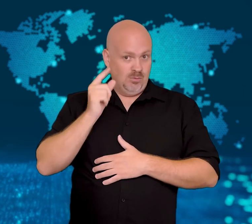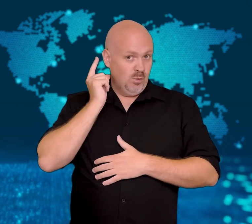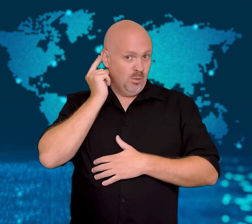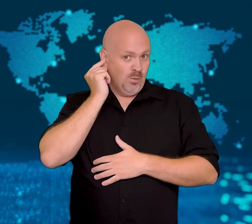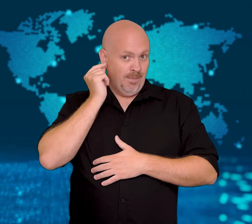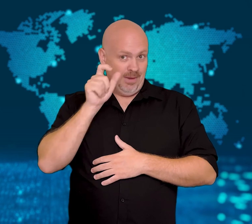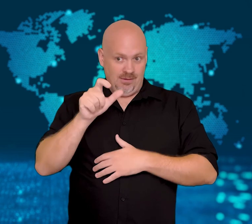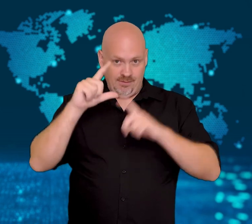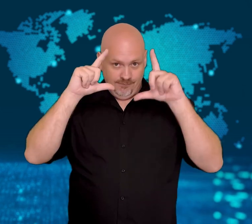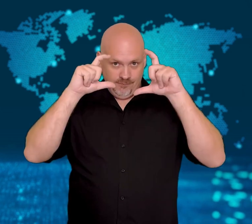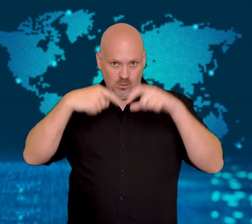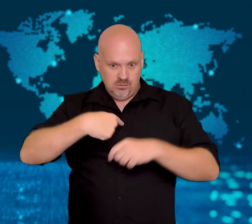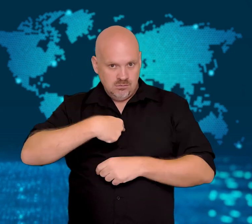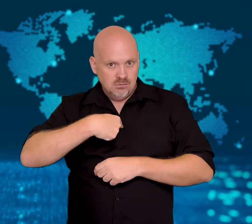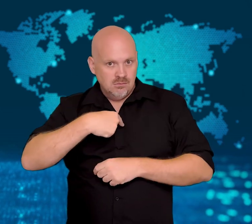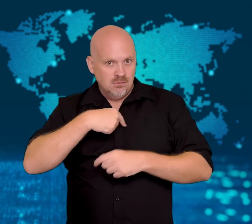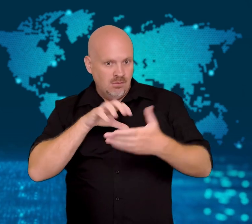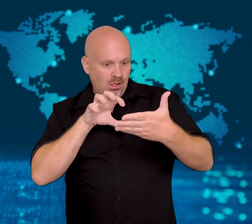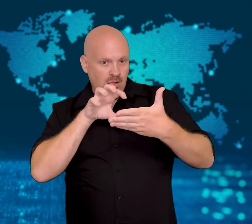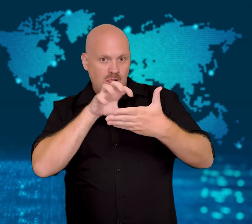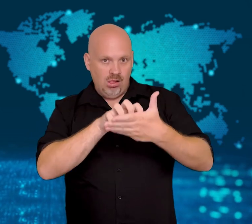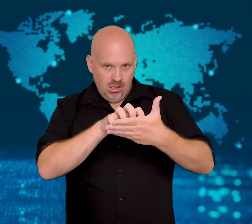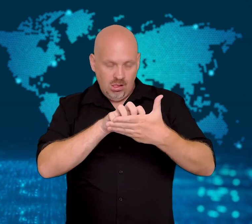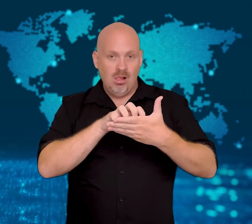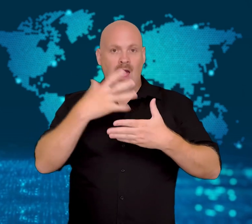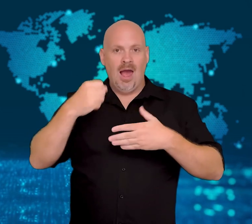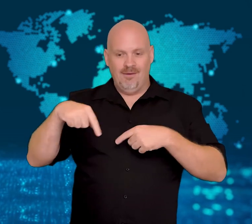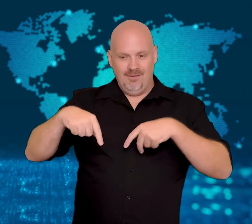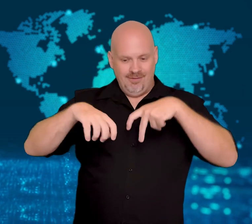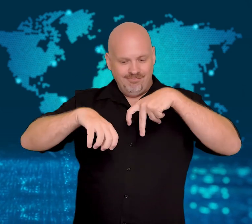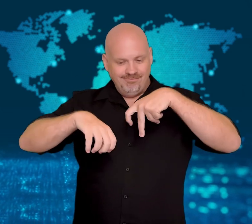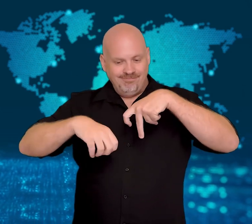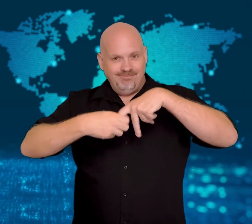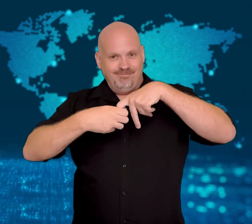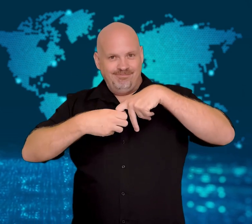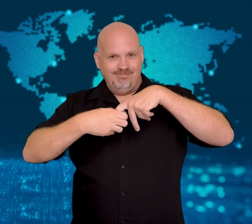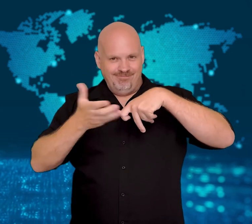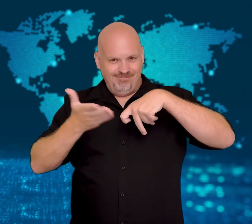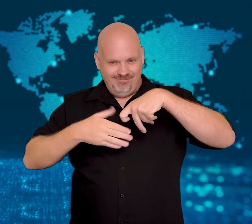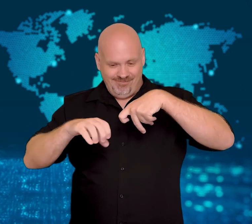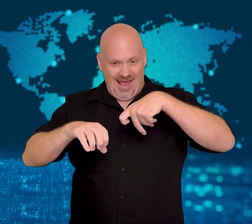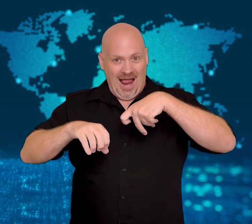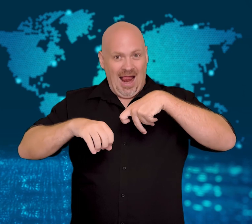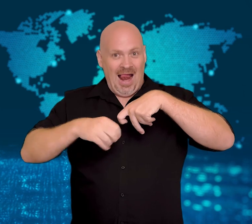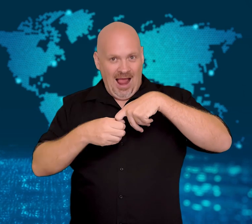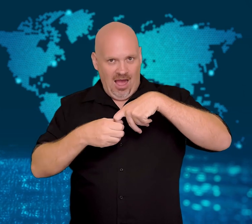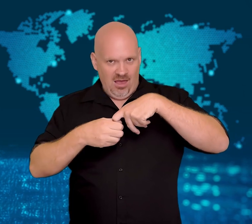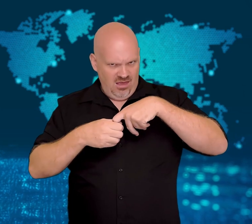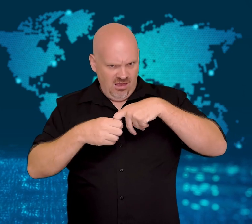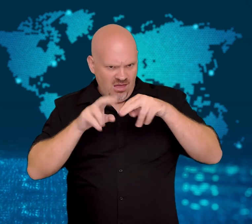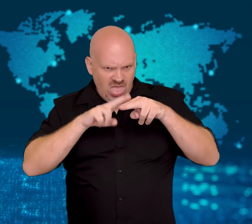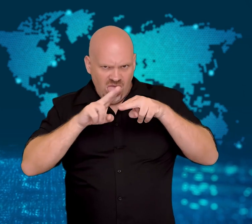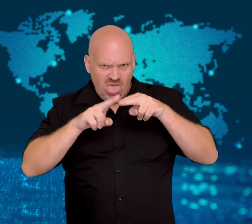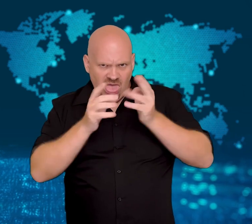her photo had been used without permission,